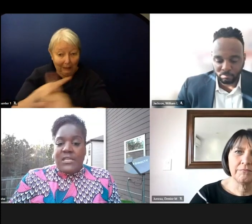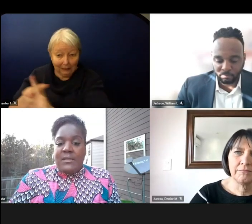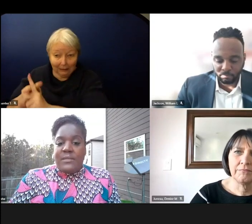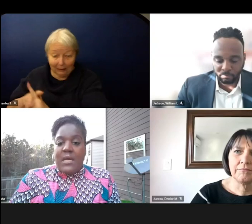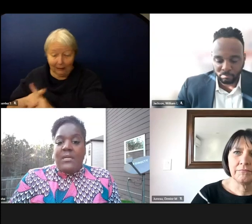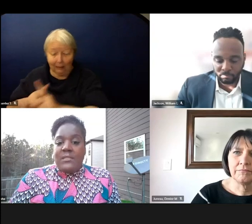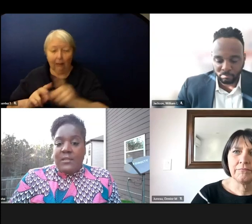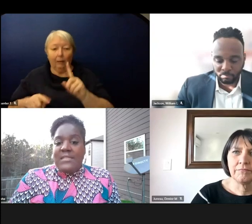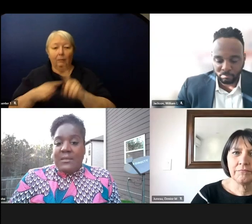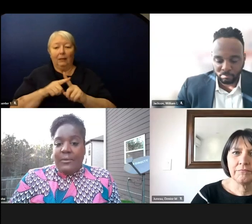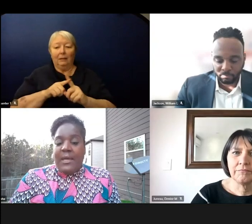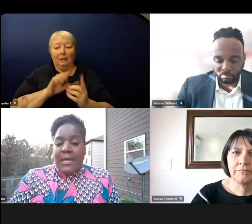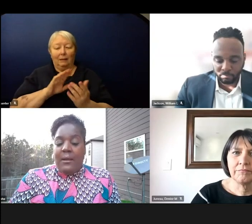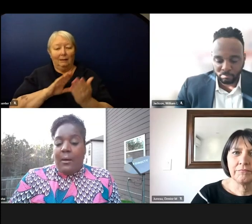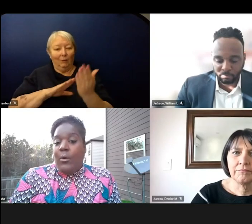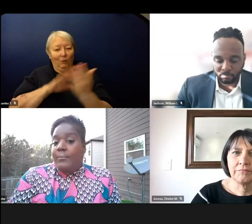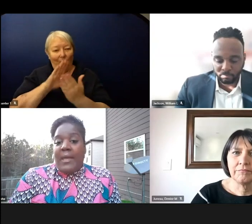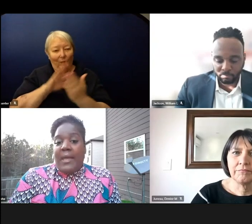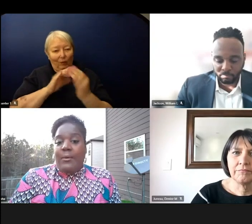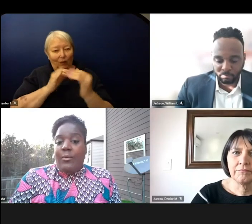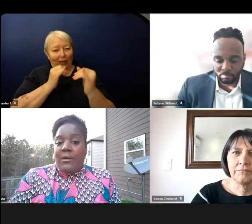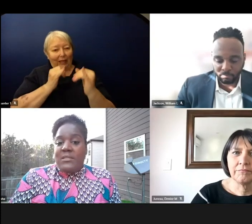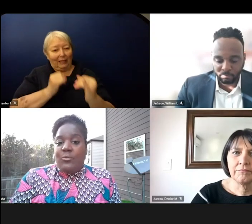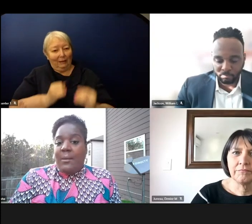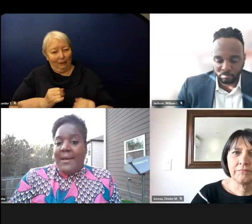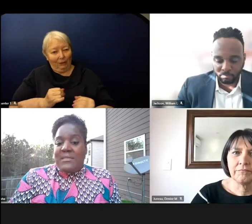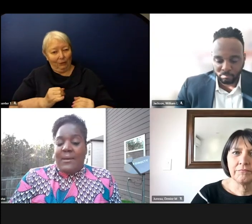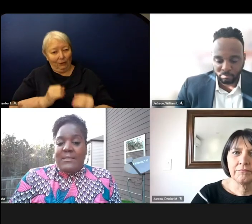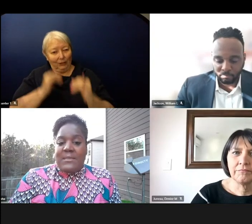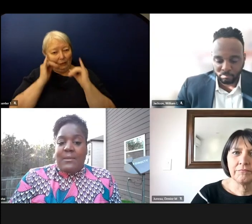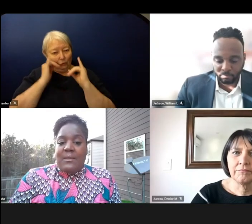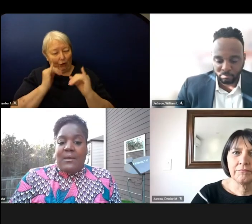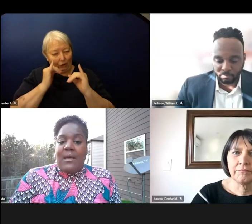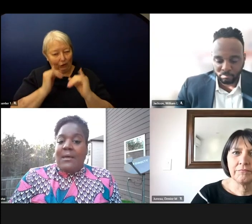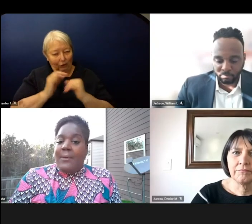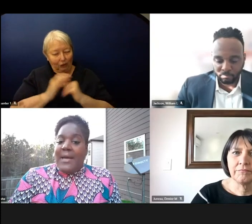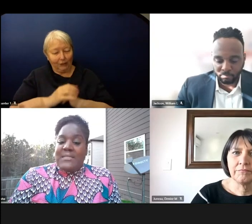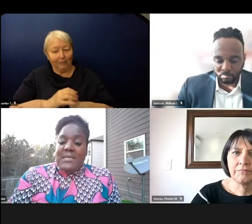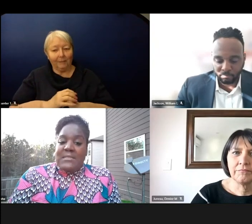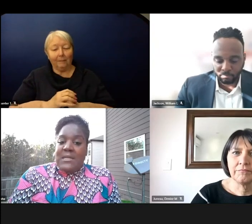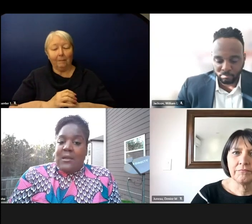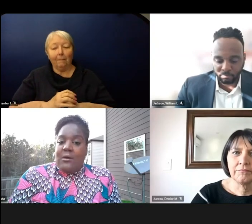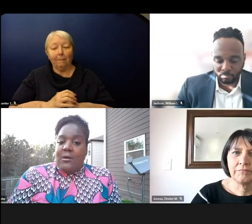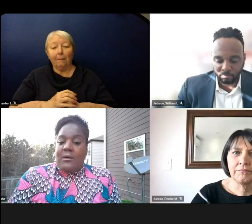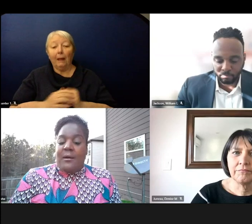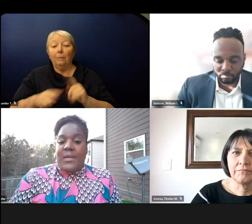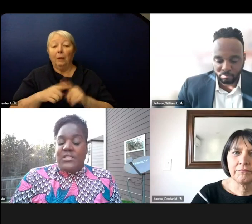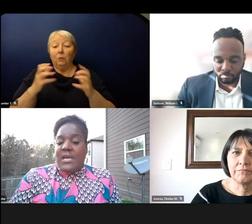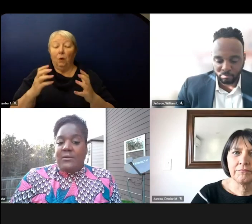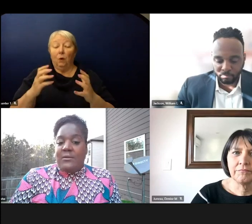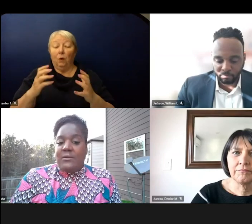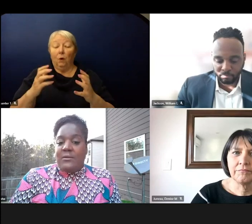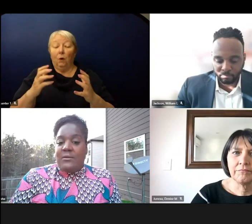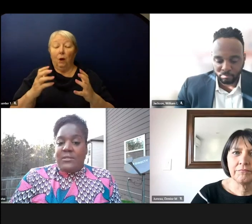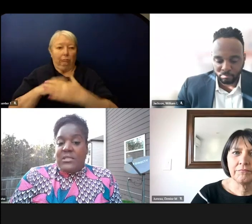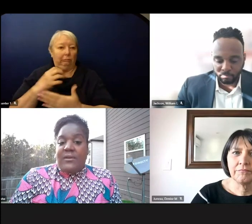So that's the plan. One plan. But we also want to maximize some of the capacities that our educators have actually developed during